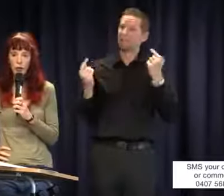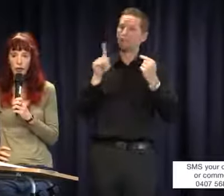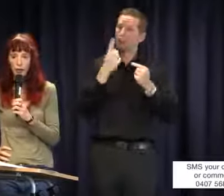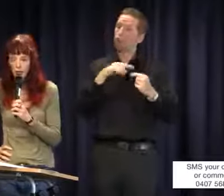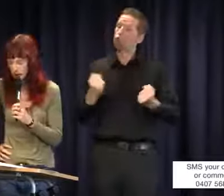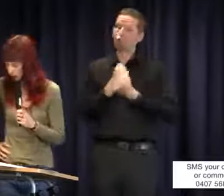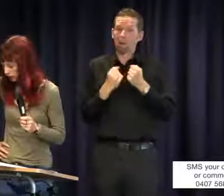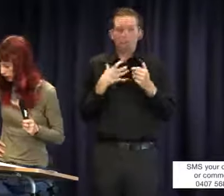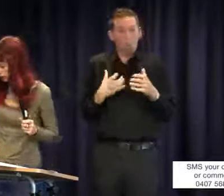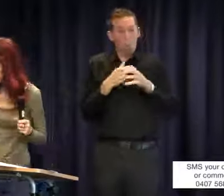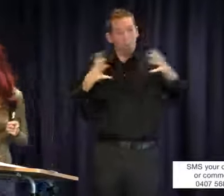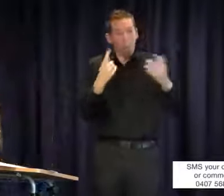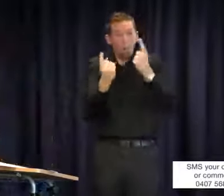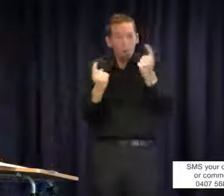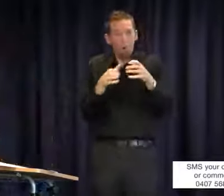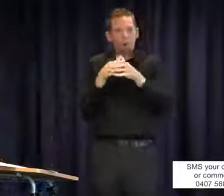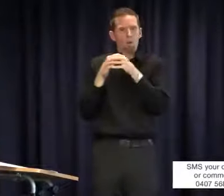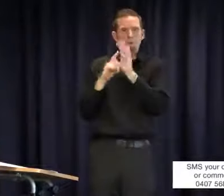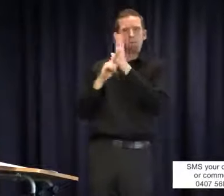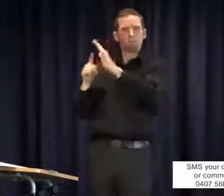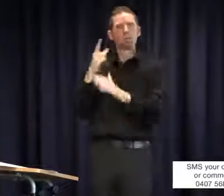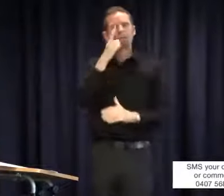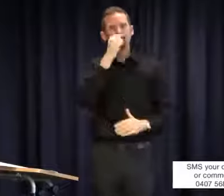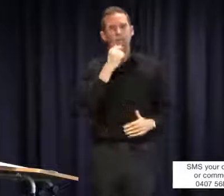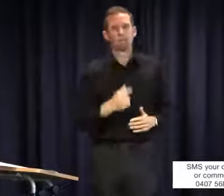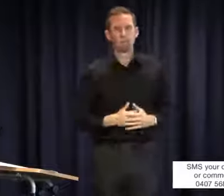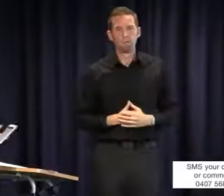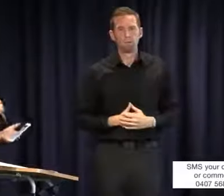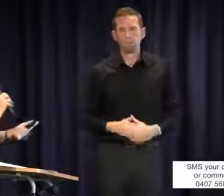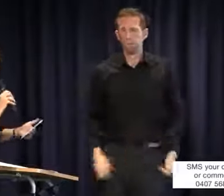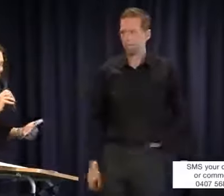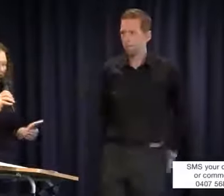when we're together.